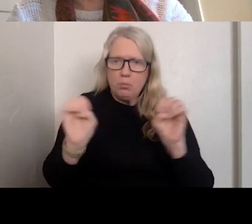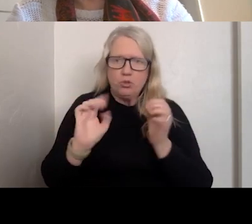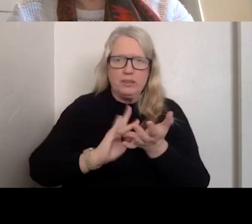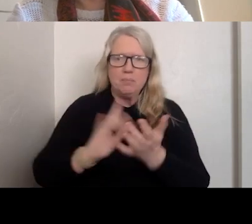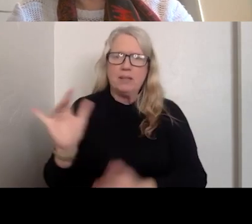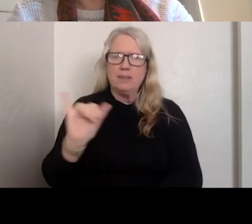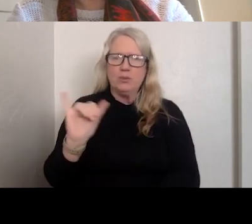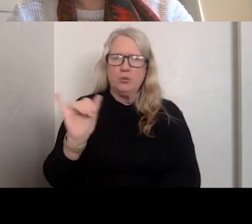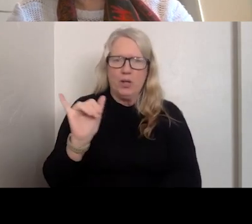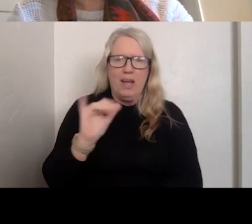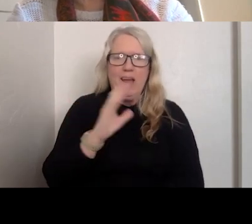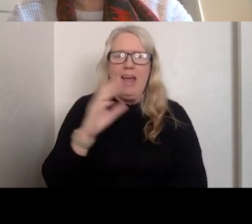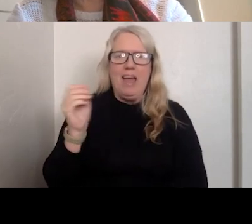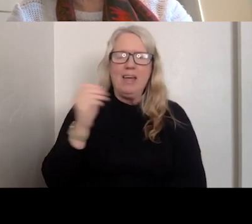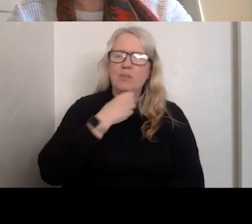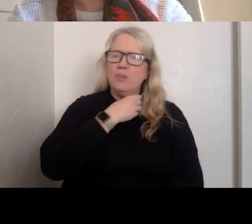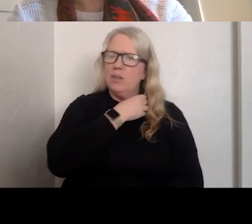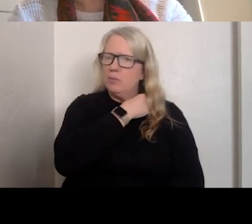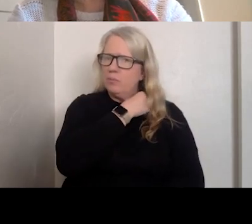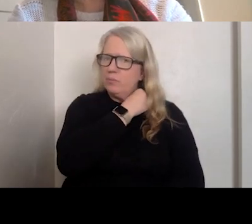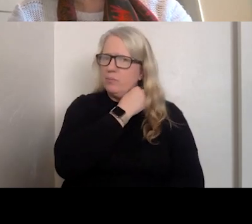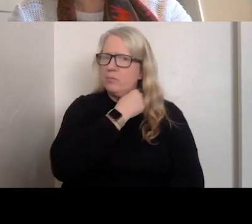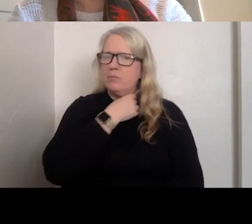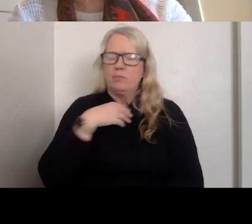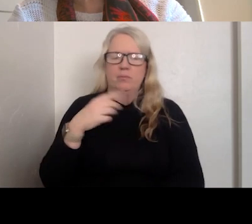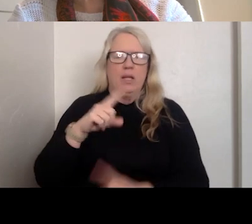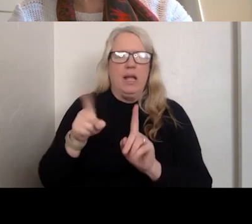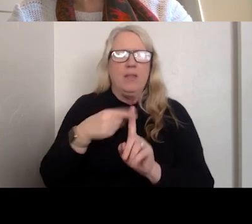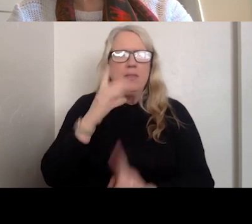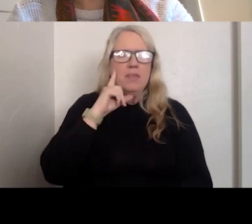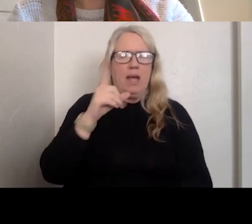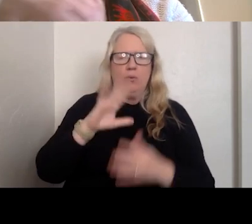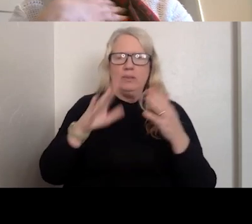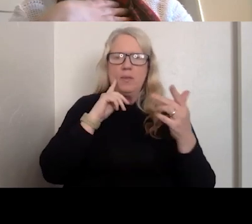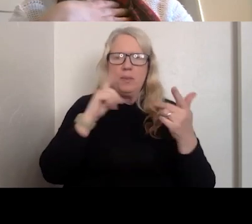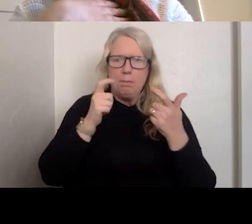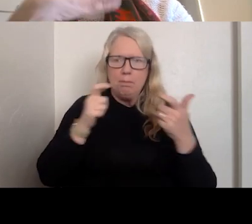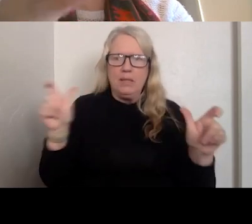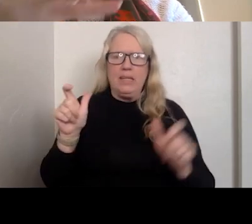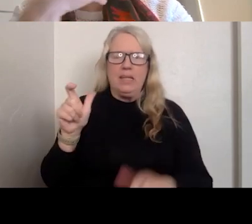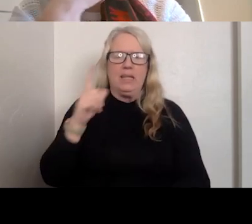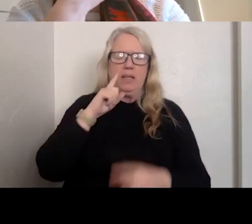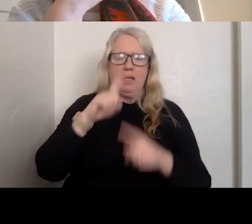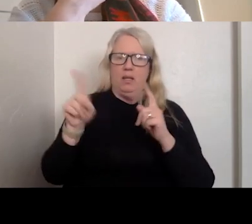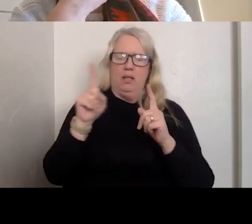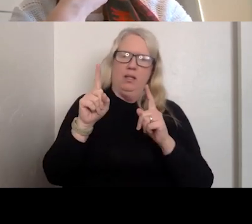TELE-HEALTH WAS THE BIG ADVANCE. SORRY I WAS NOT